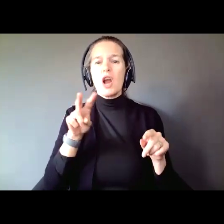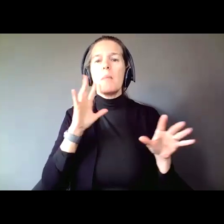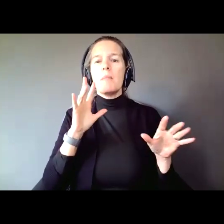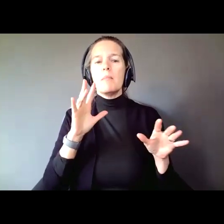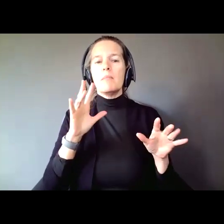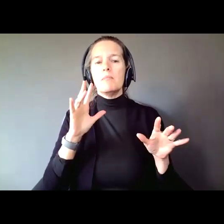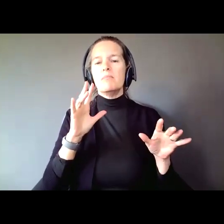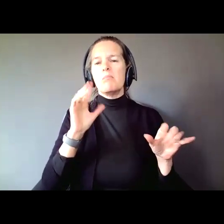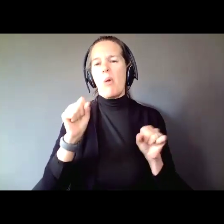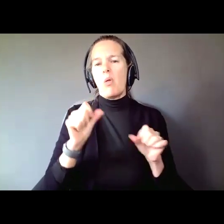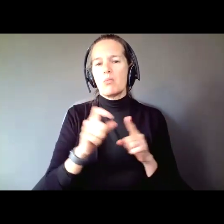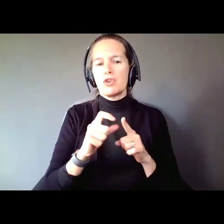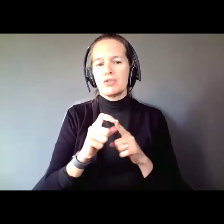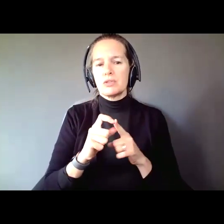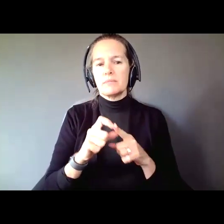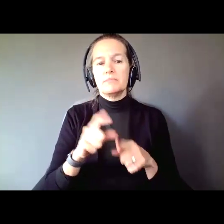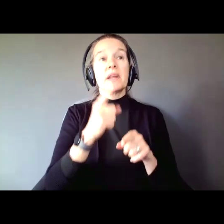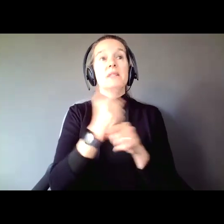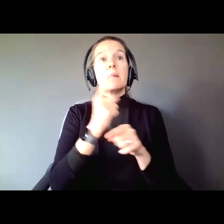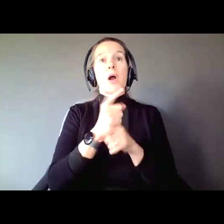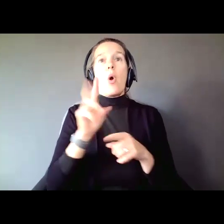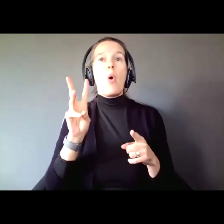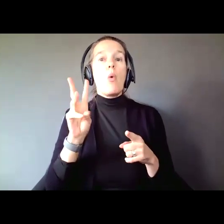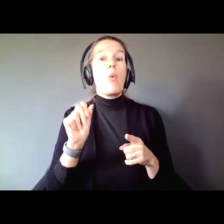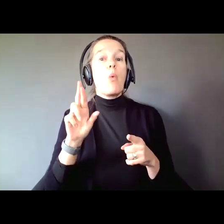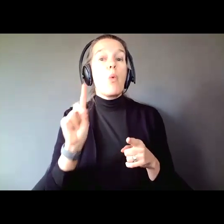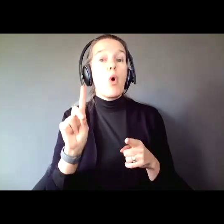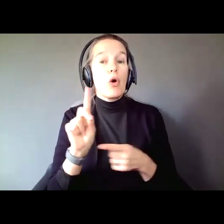The typical ward, person under guardianship, has fewer rights than